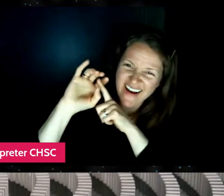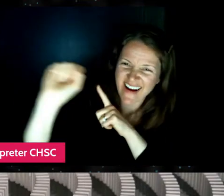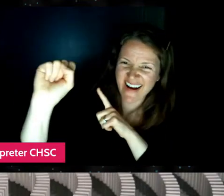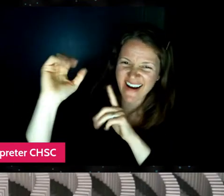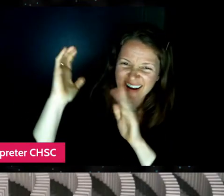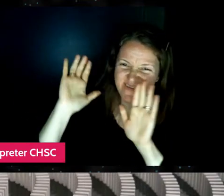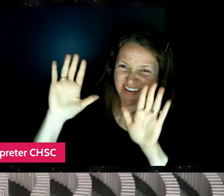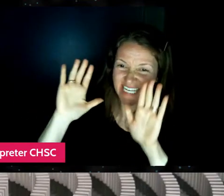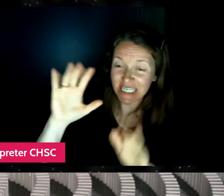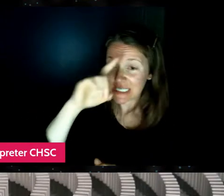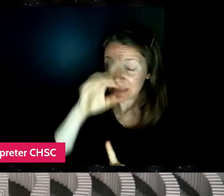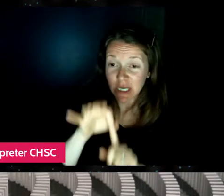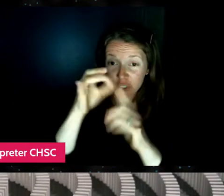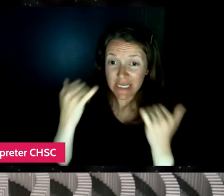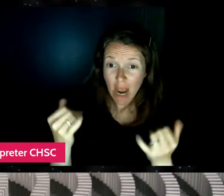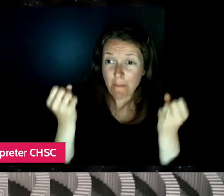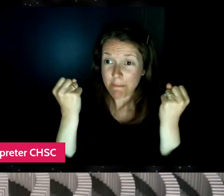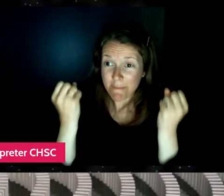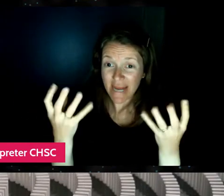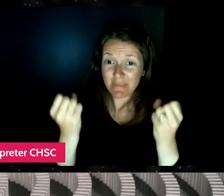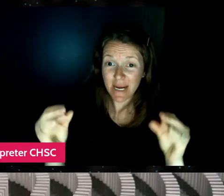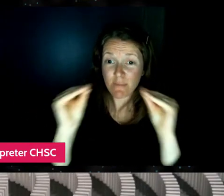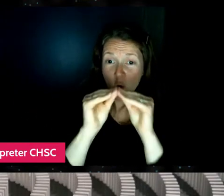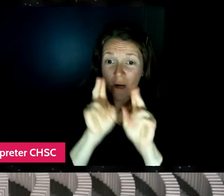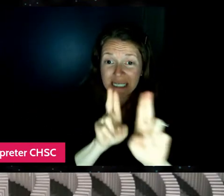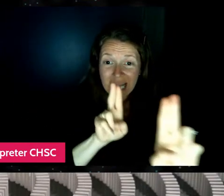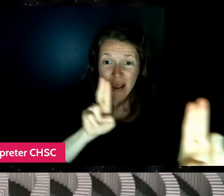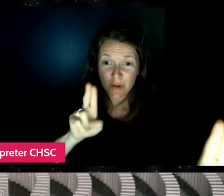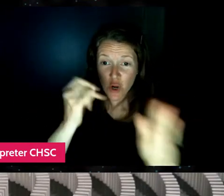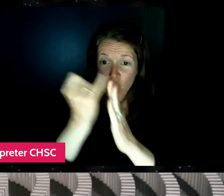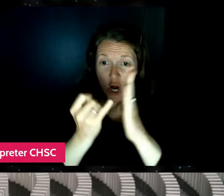there's so many domino artists and yet it's still just, you know,